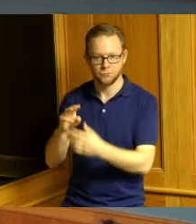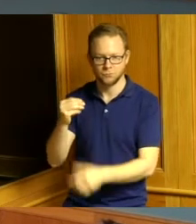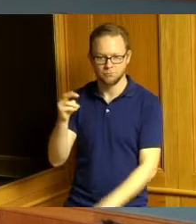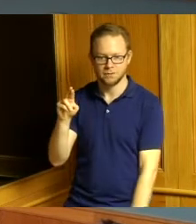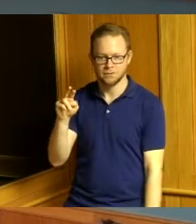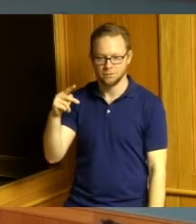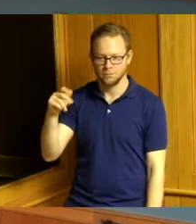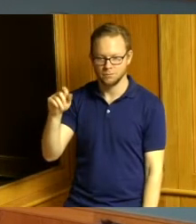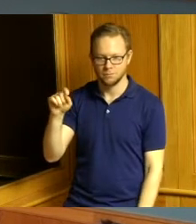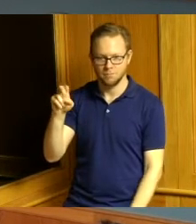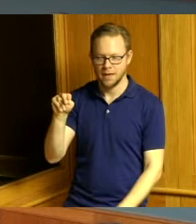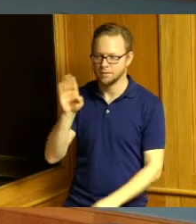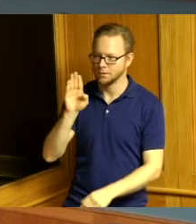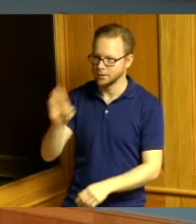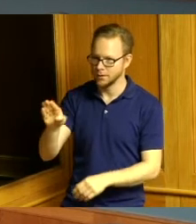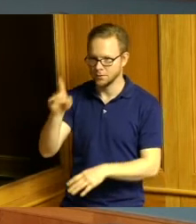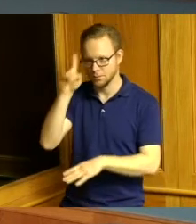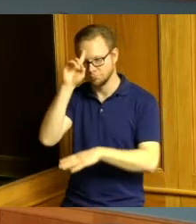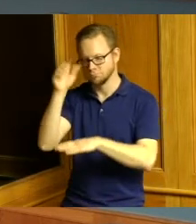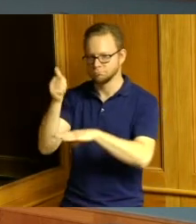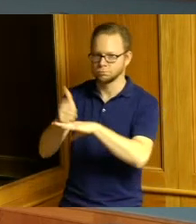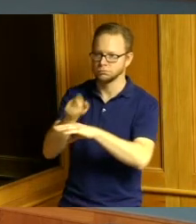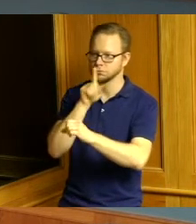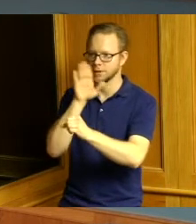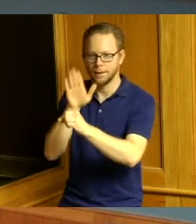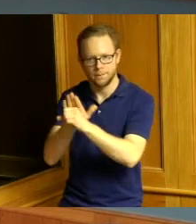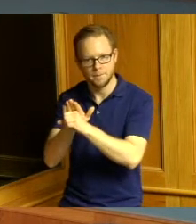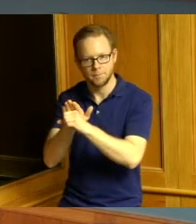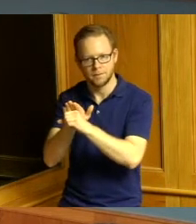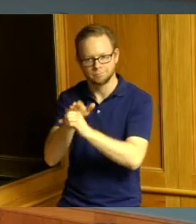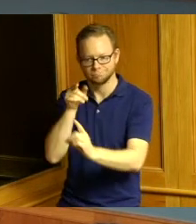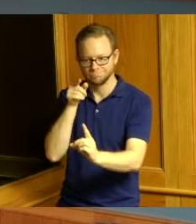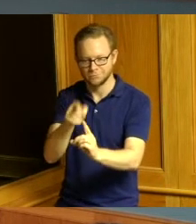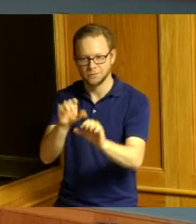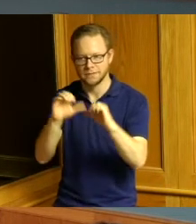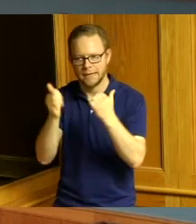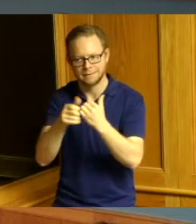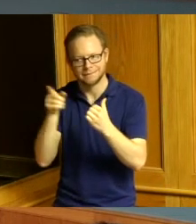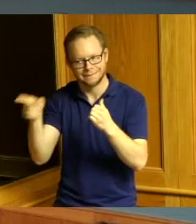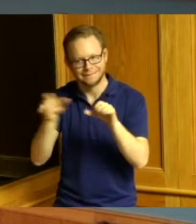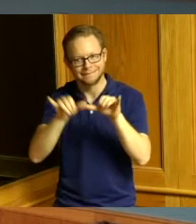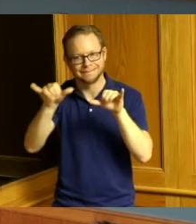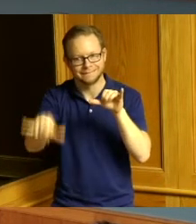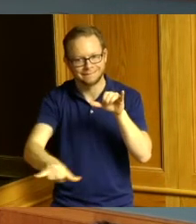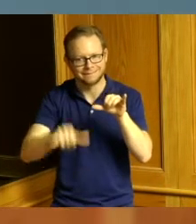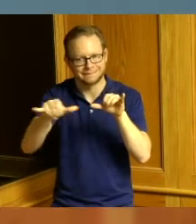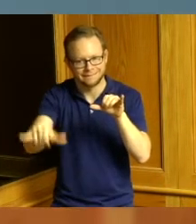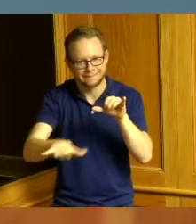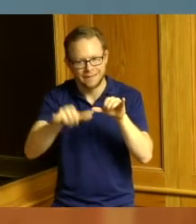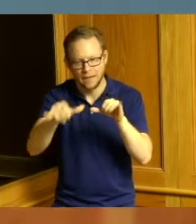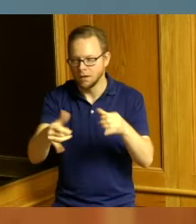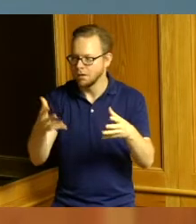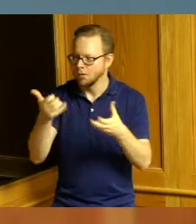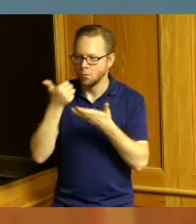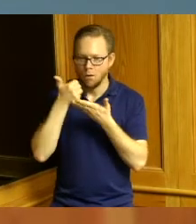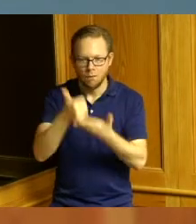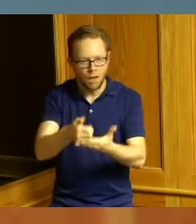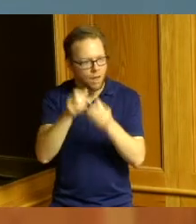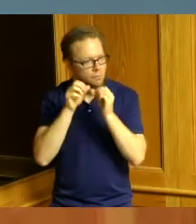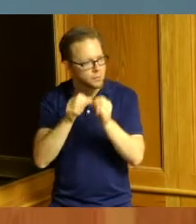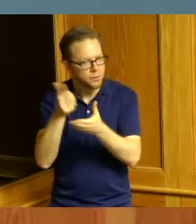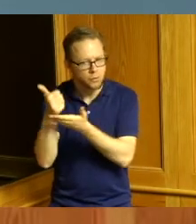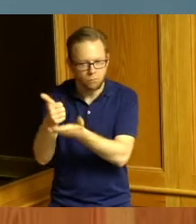agency he stayed and he wanted to help and he continued to help his expertise in so many areas